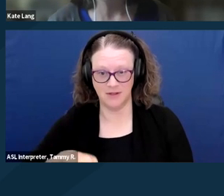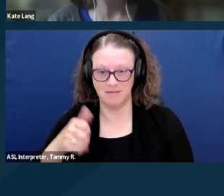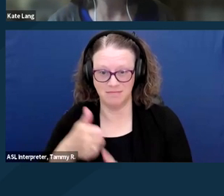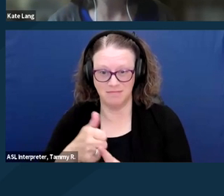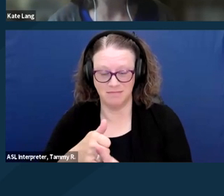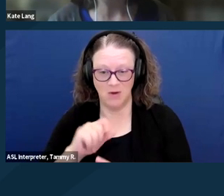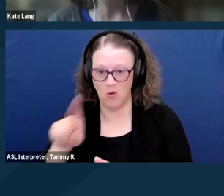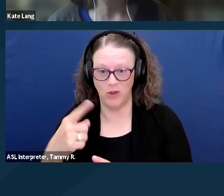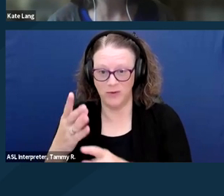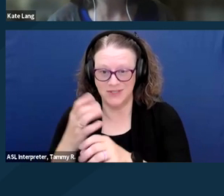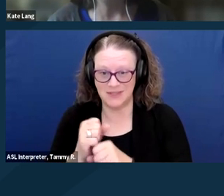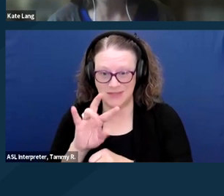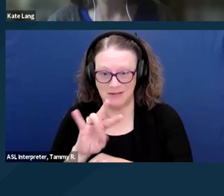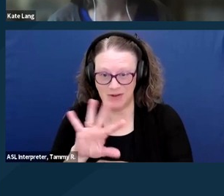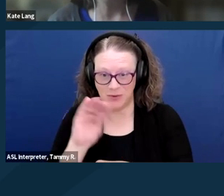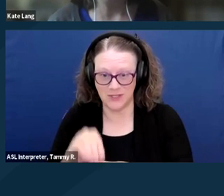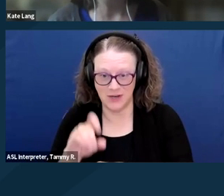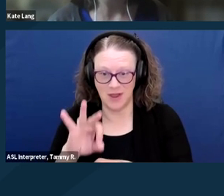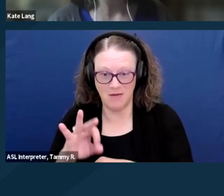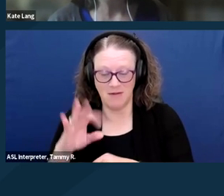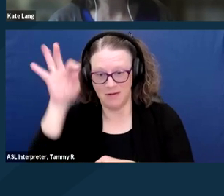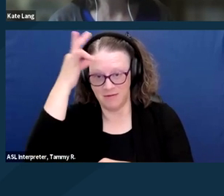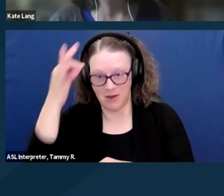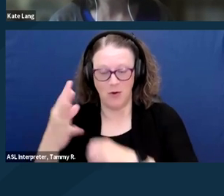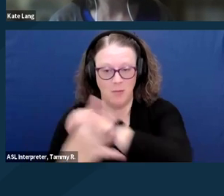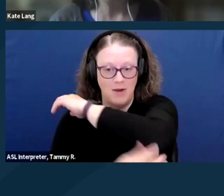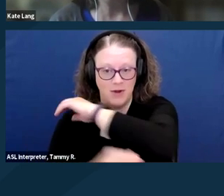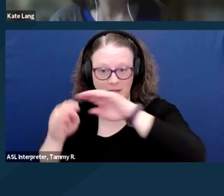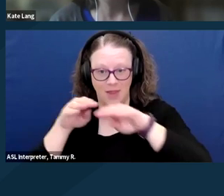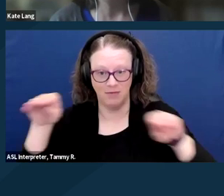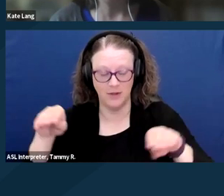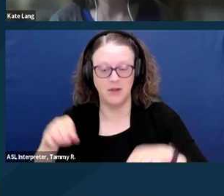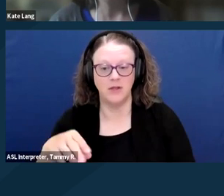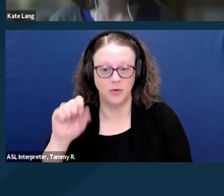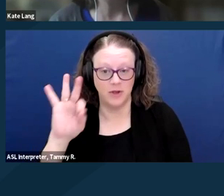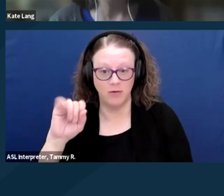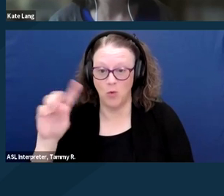So just living on SSI benefits alone means you'll be living below the federal poverty level.